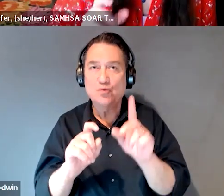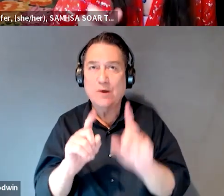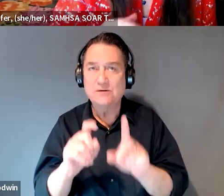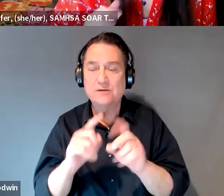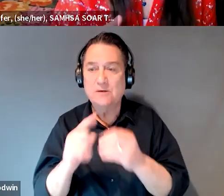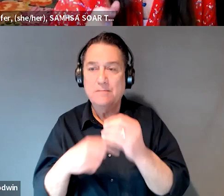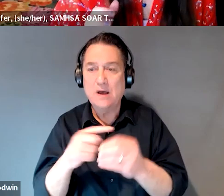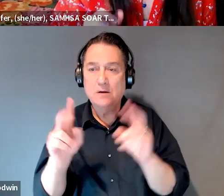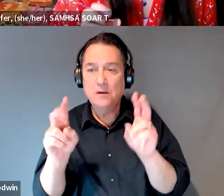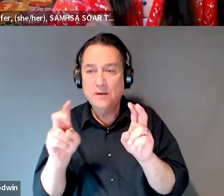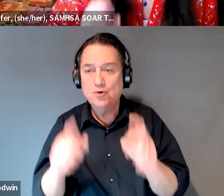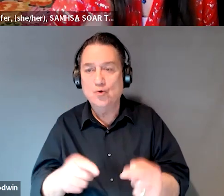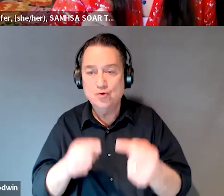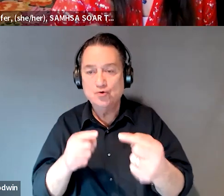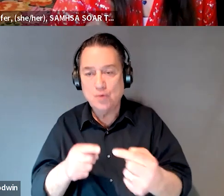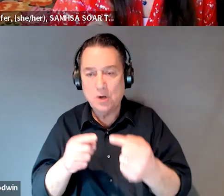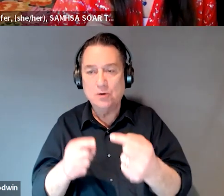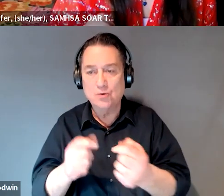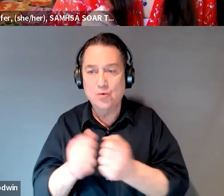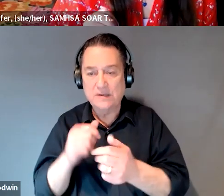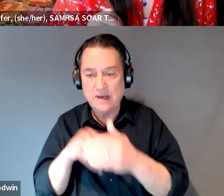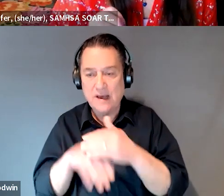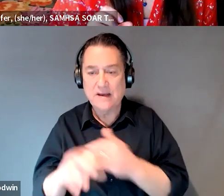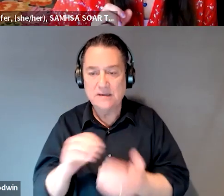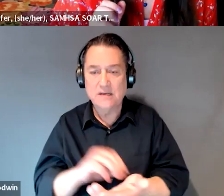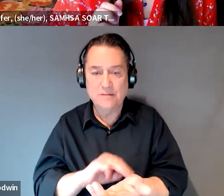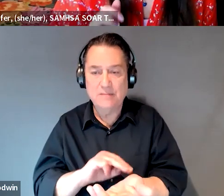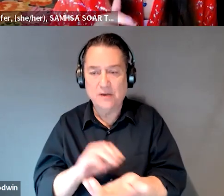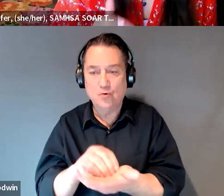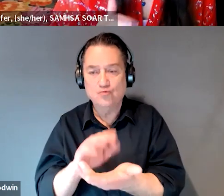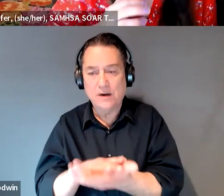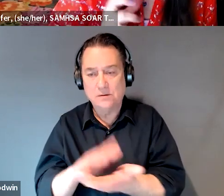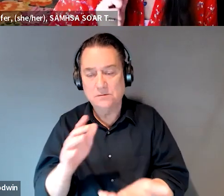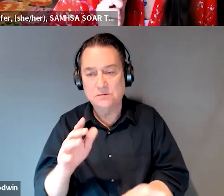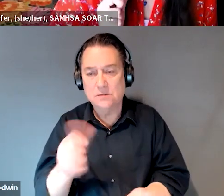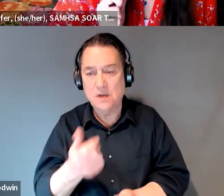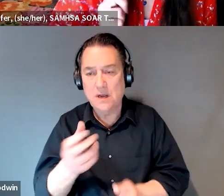issues or struggles with accessing records and, you know, any suggestions about, you know,